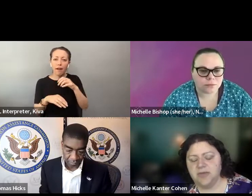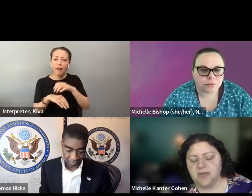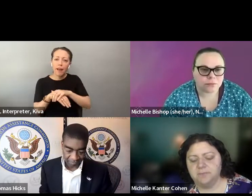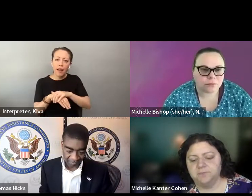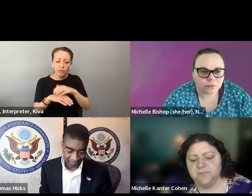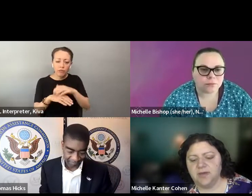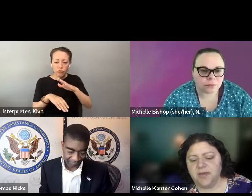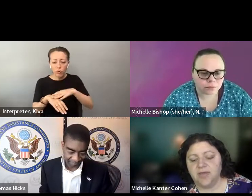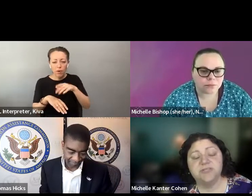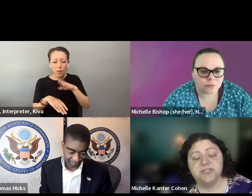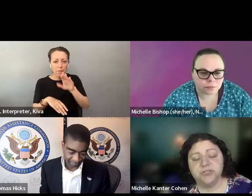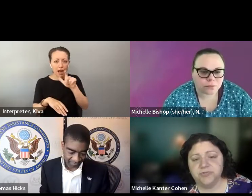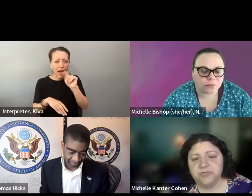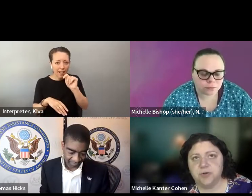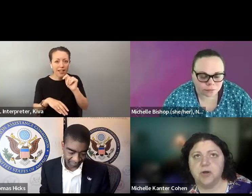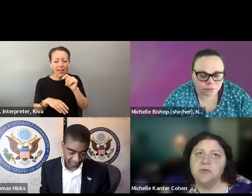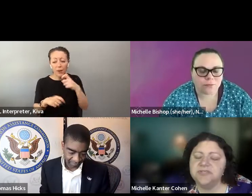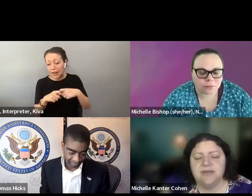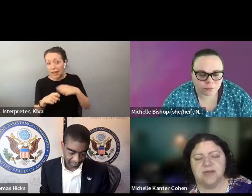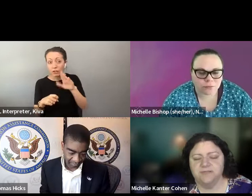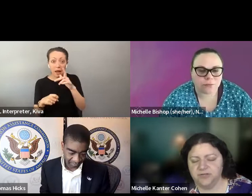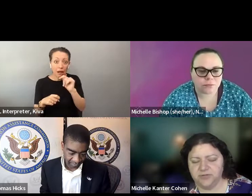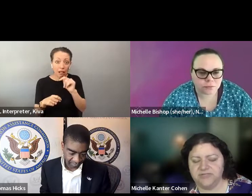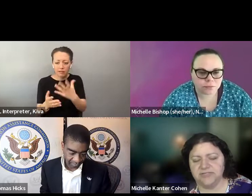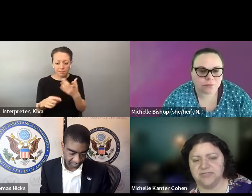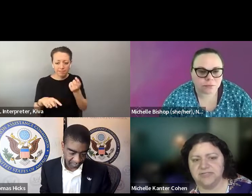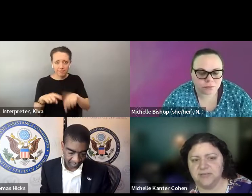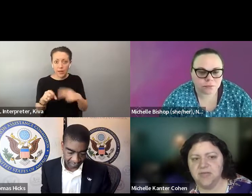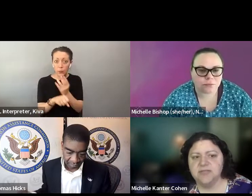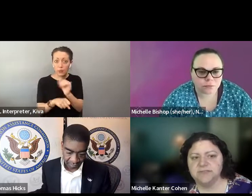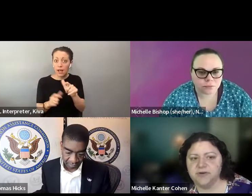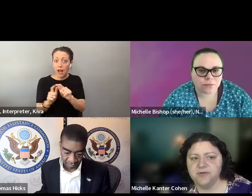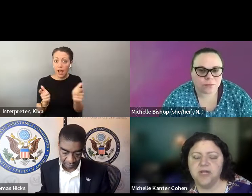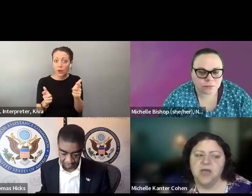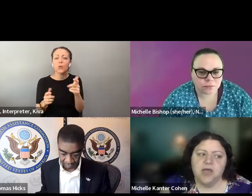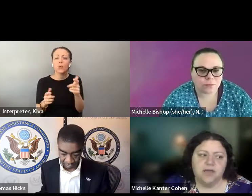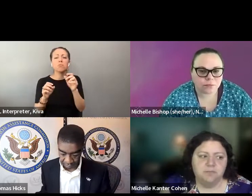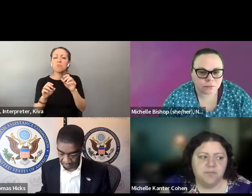disability or inability to read and Wright in the language of the ballot be able to choose almost anybody of